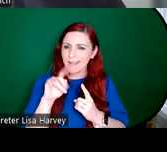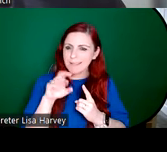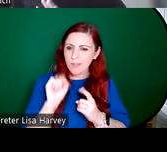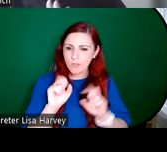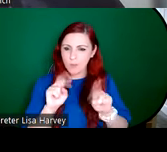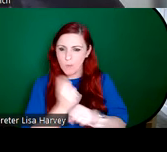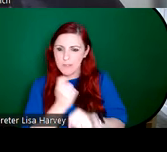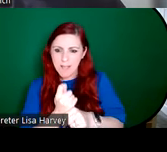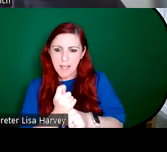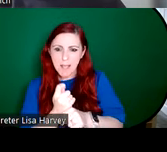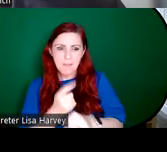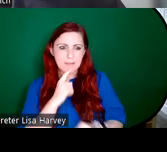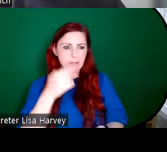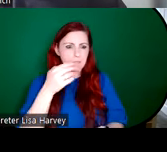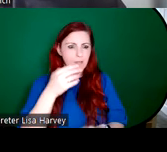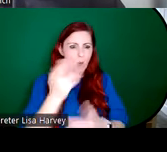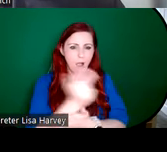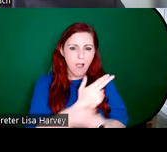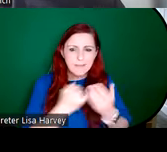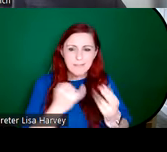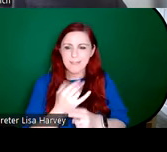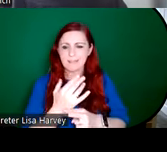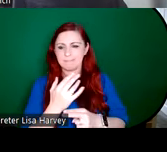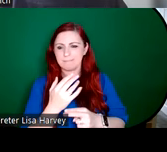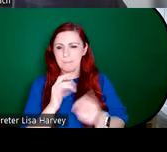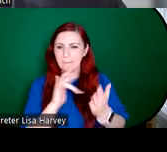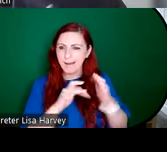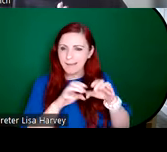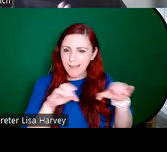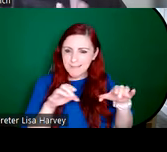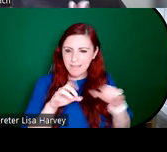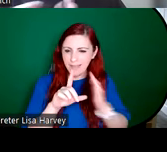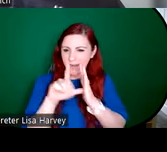Protestant middle classes in the 19th, late 19th century, and three key kind of